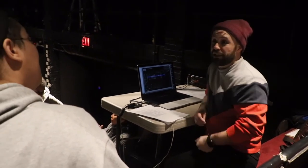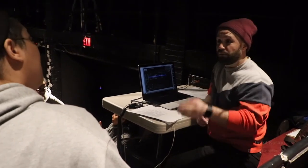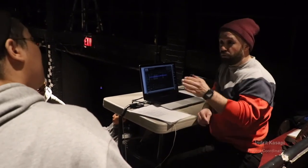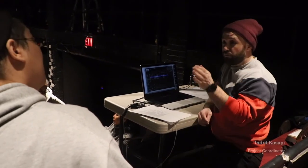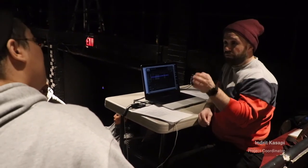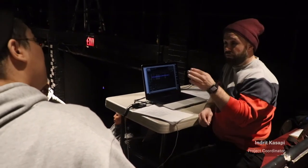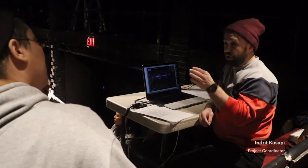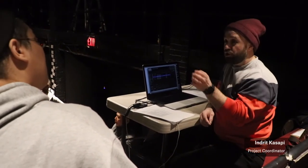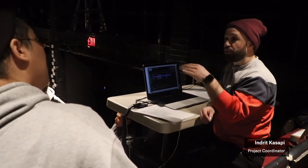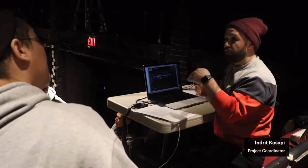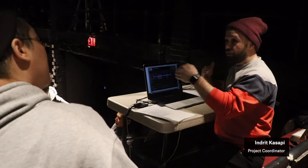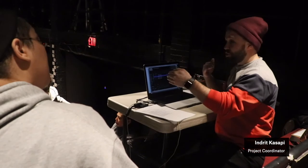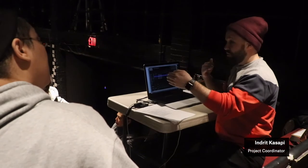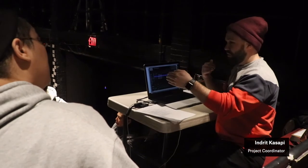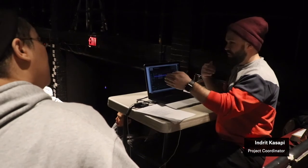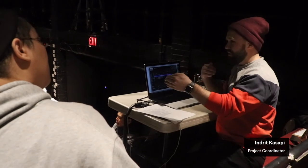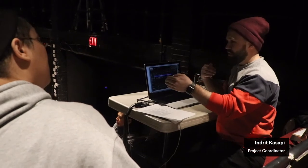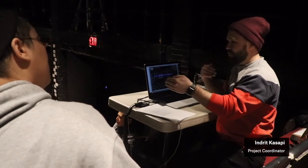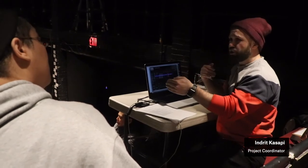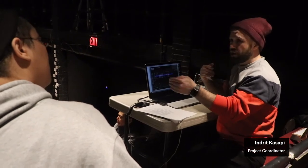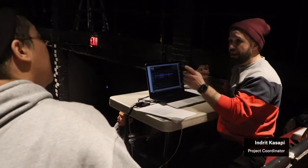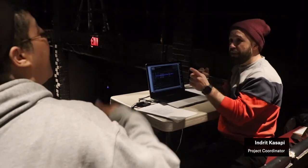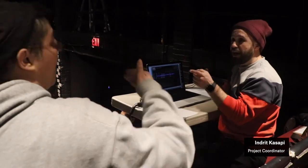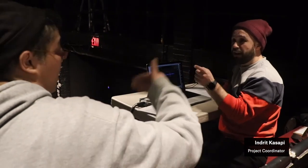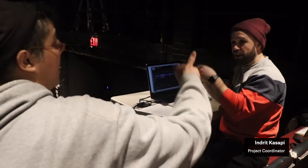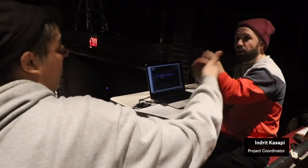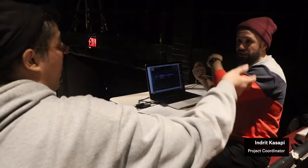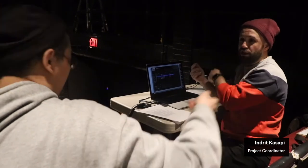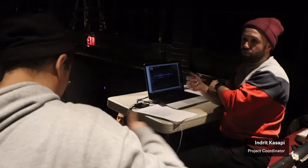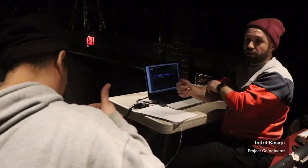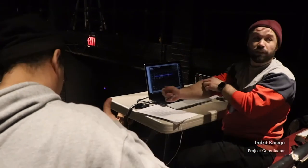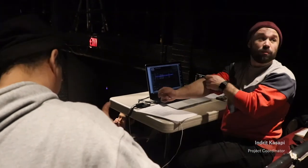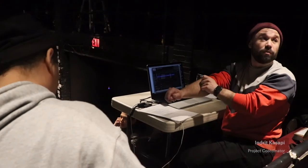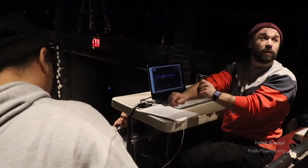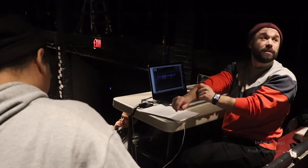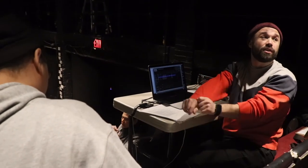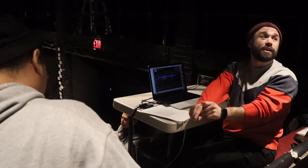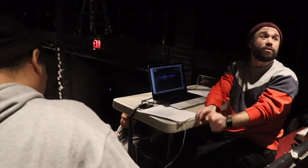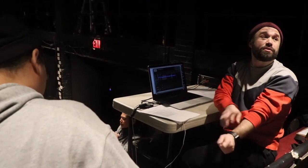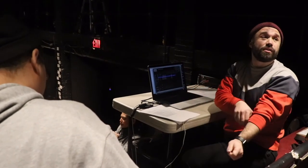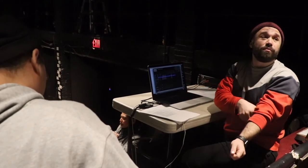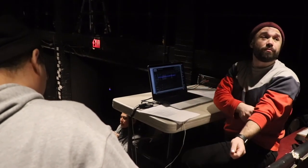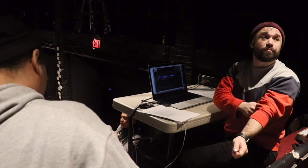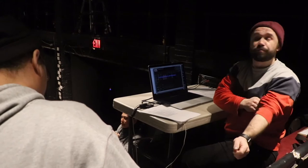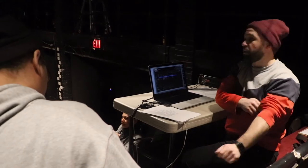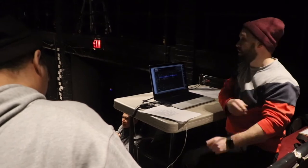But you know just for the first three scenes that we worked on and then we'll continue working the way we were. Is that okay Chris with you? Absolutely!